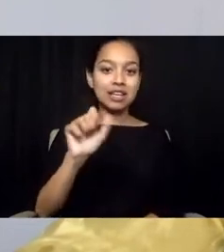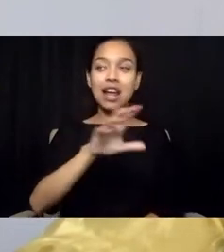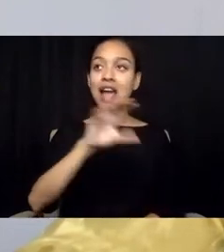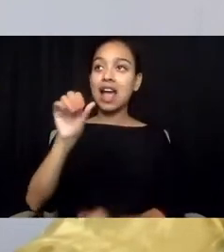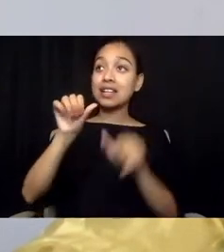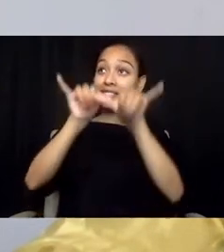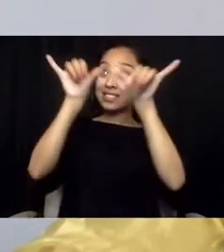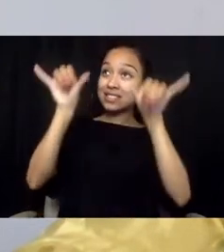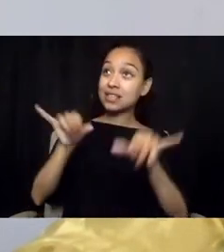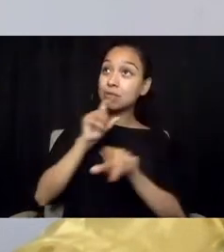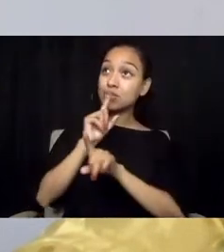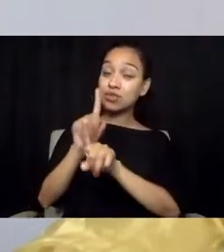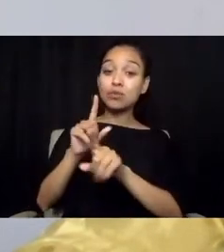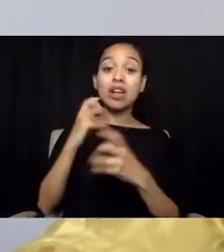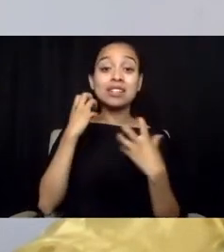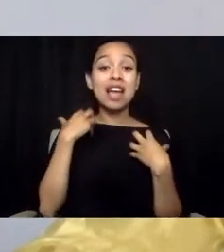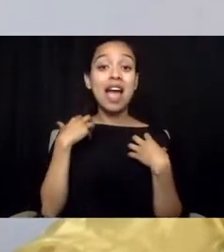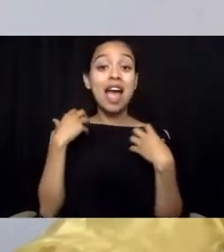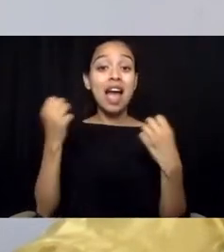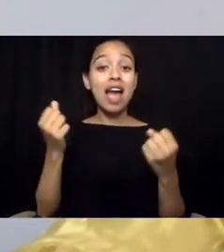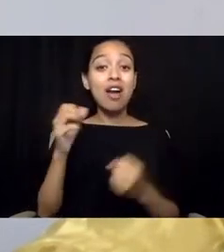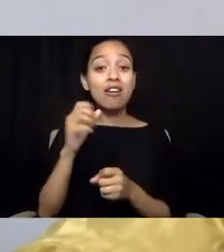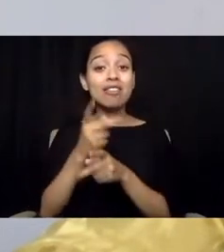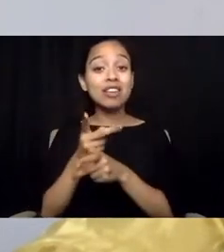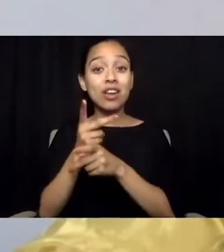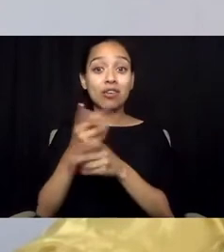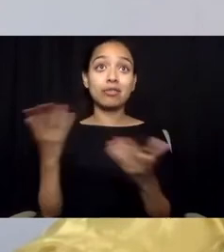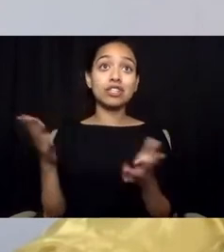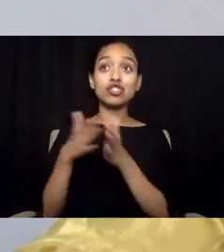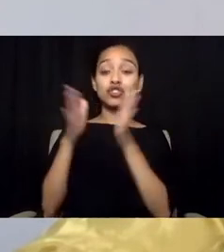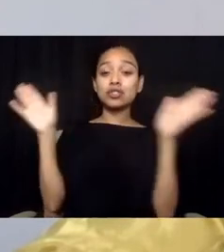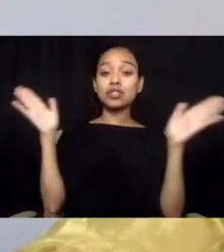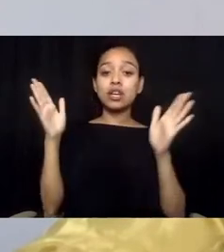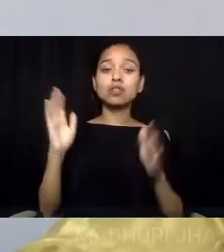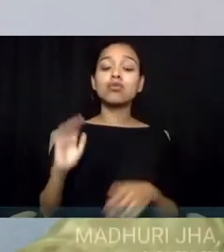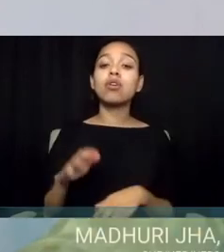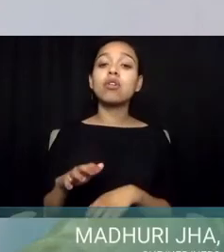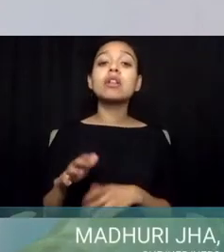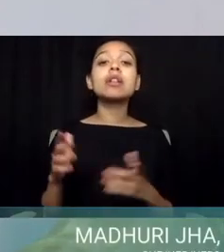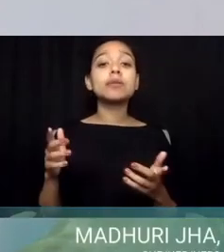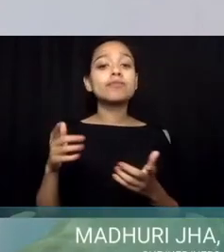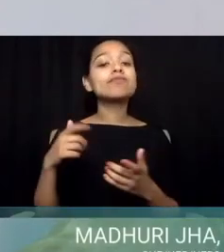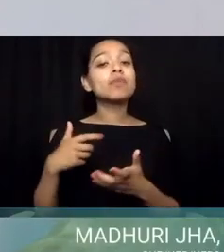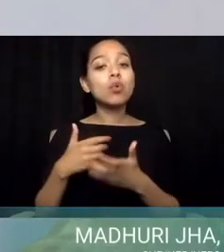Indigenous communities are experiencing some of the highest rates of addiction, suicide, incarceration, and crisis